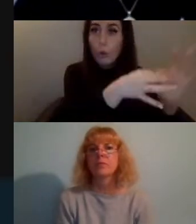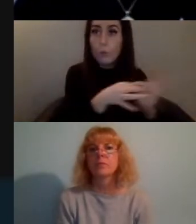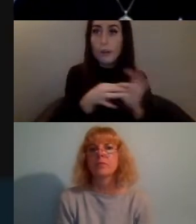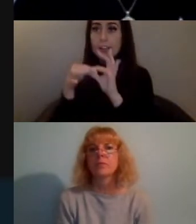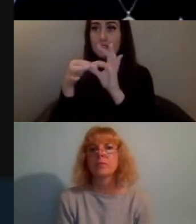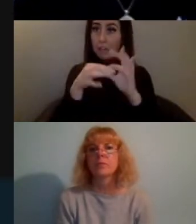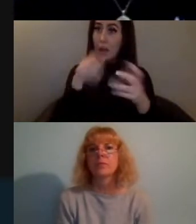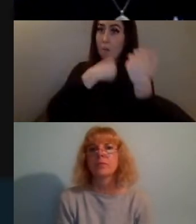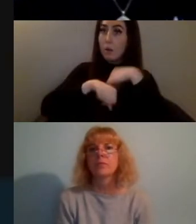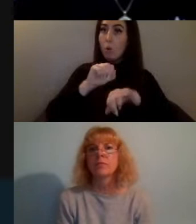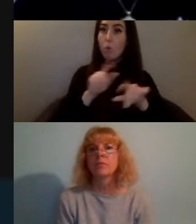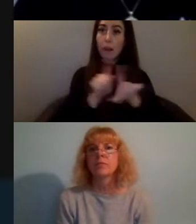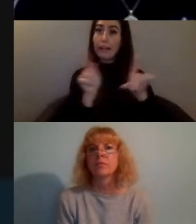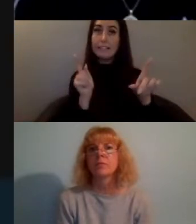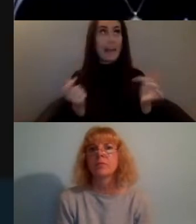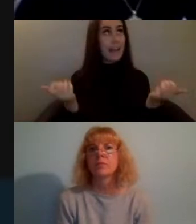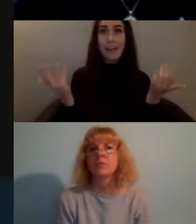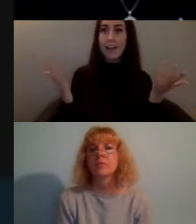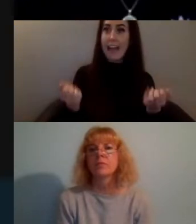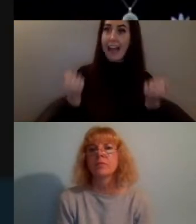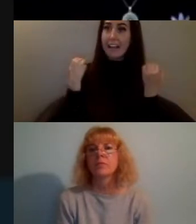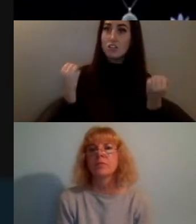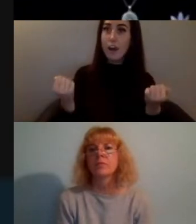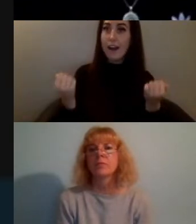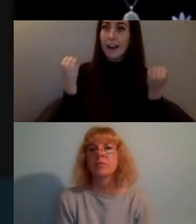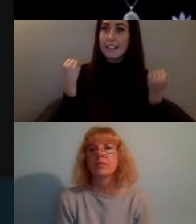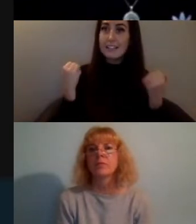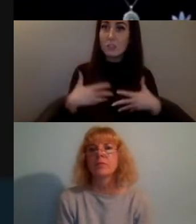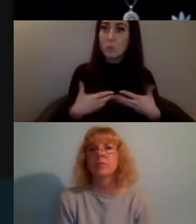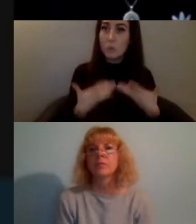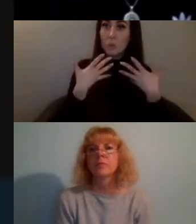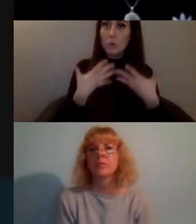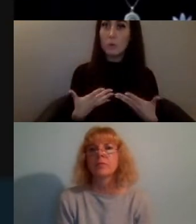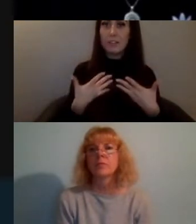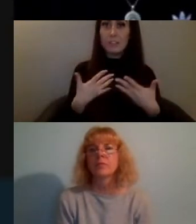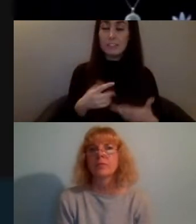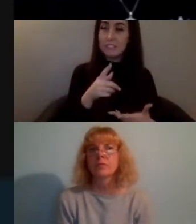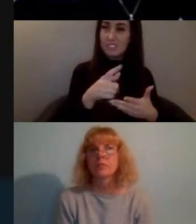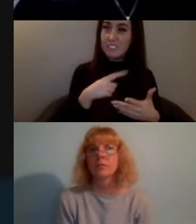digital spaces have made it easier to campaign with groups in different areas